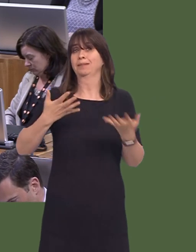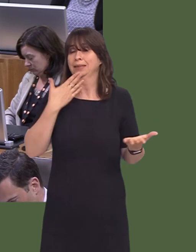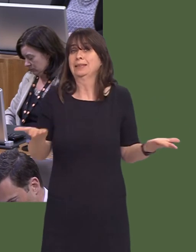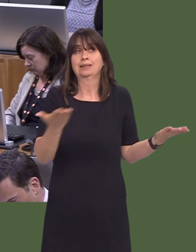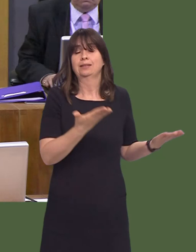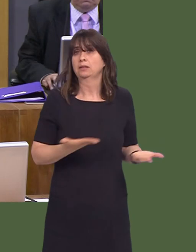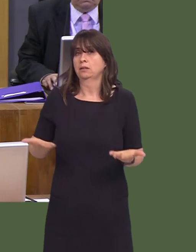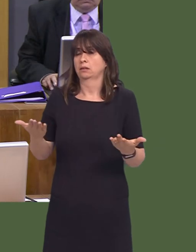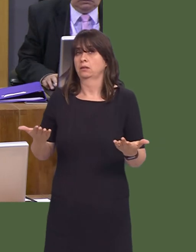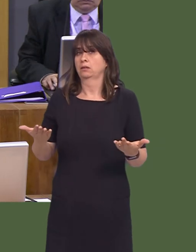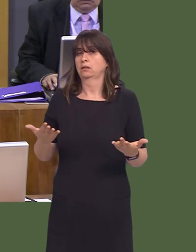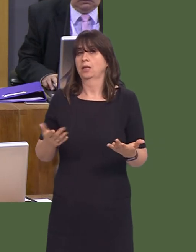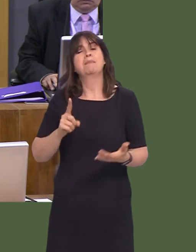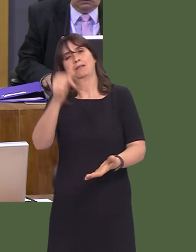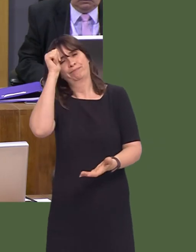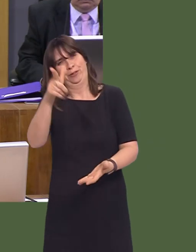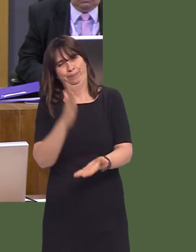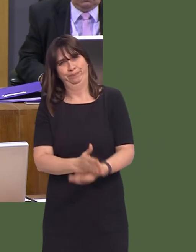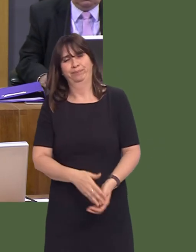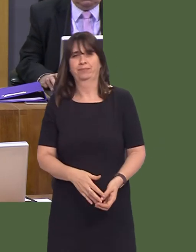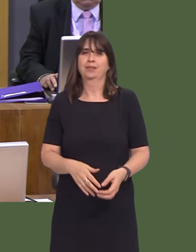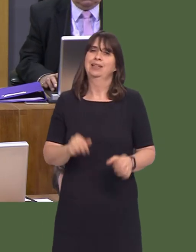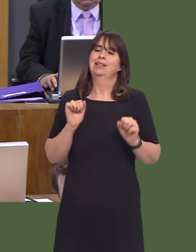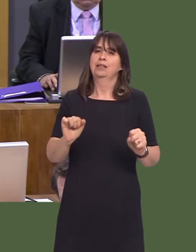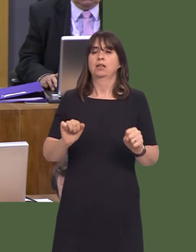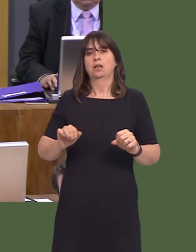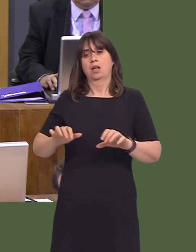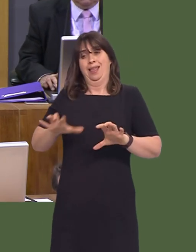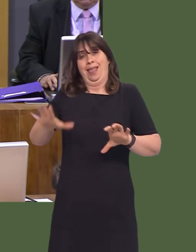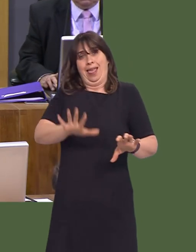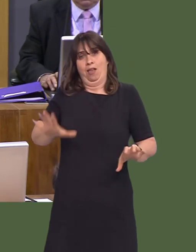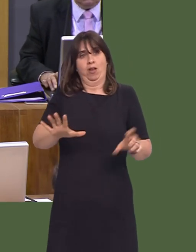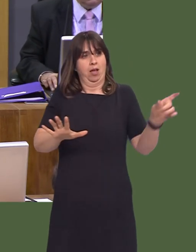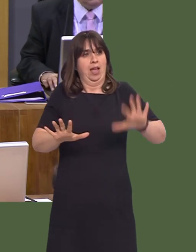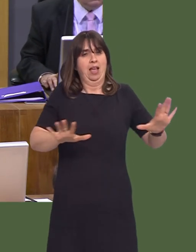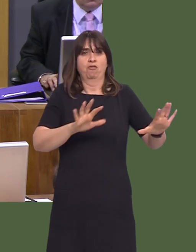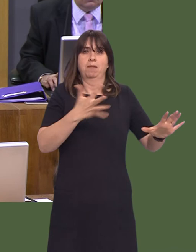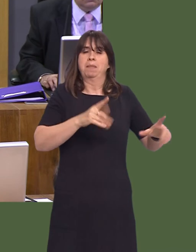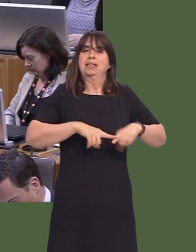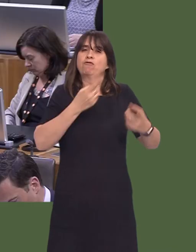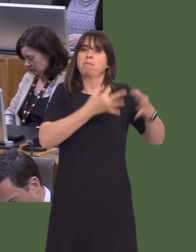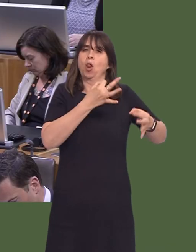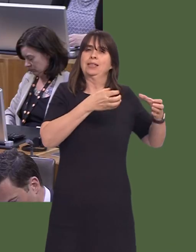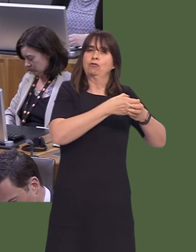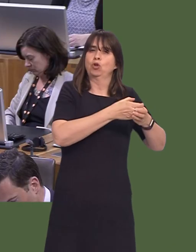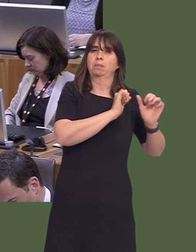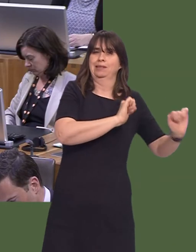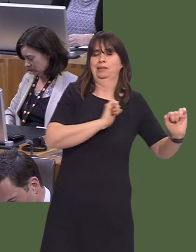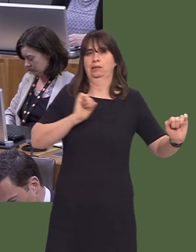reality is, of course, that political boundaries are completely ineffective when it comes to